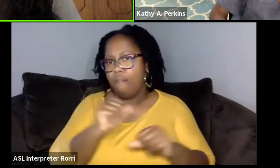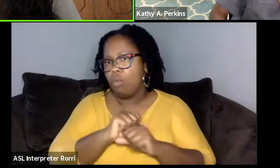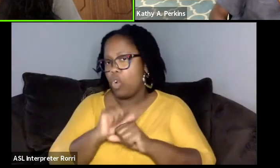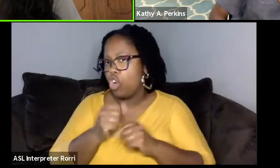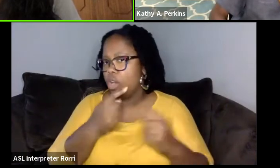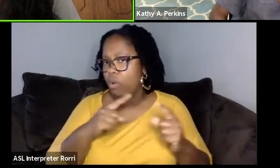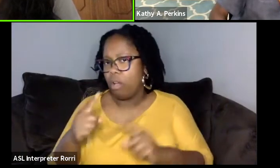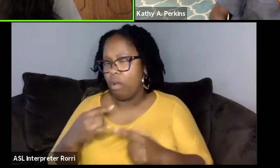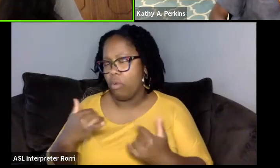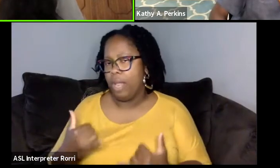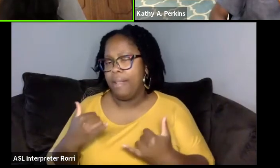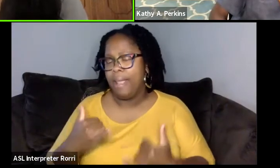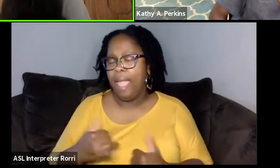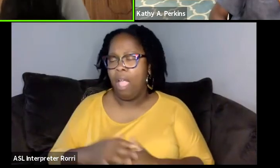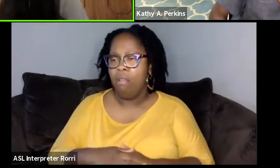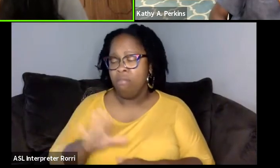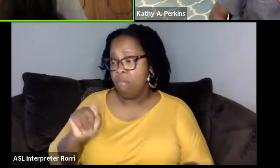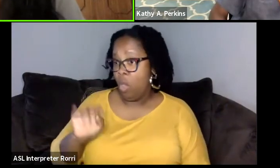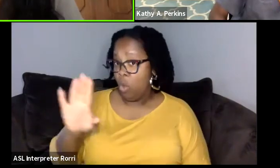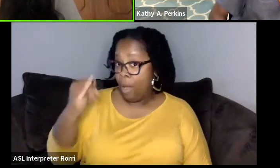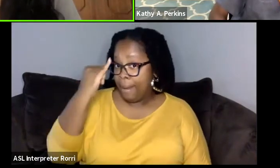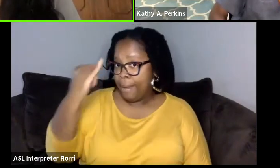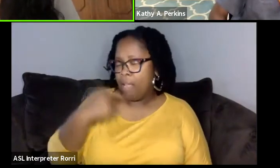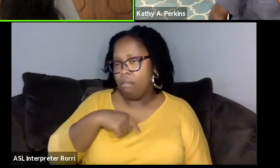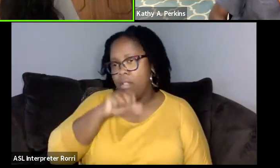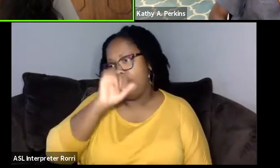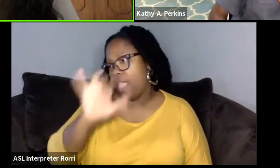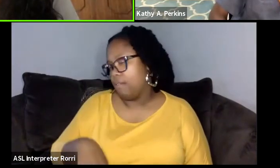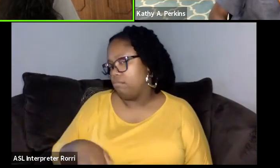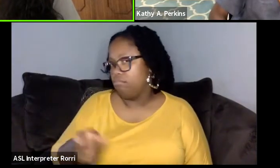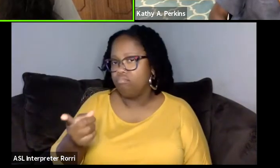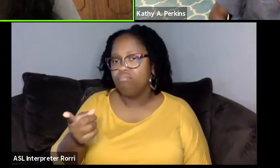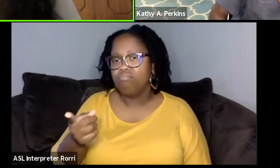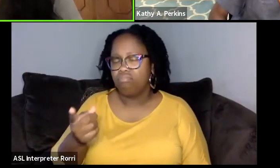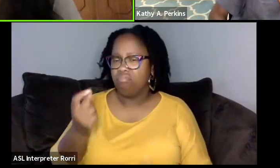but I love your idea. And I think that there's so many different avenues